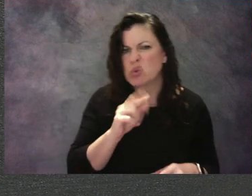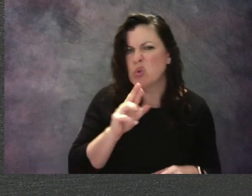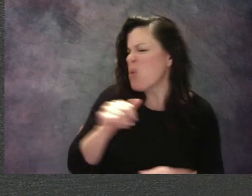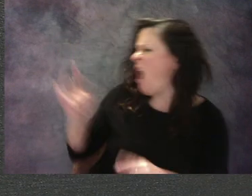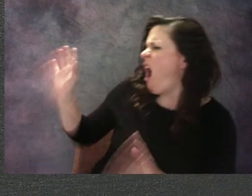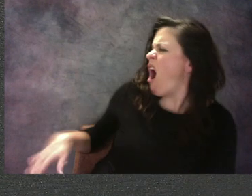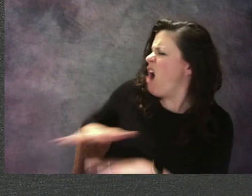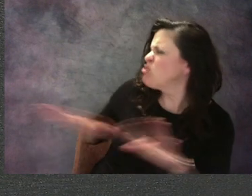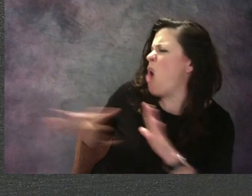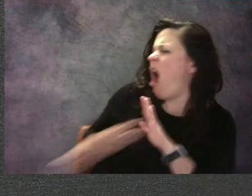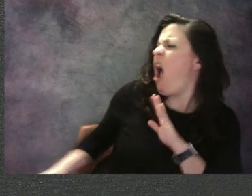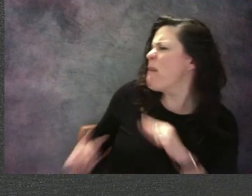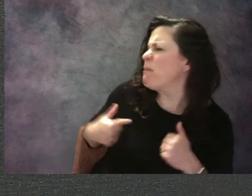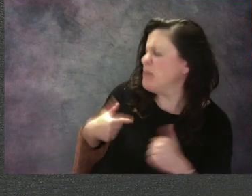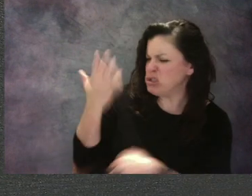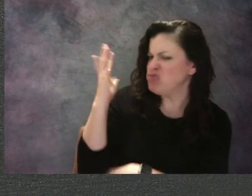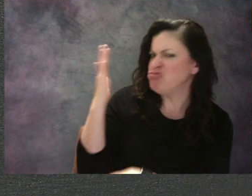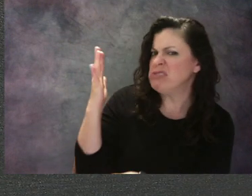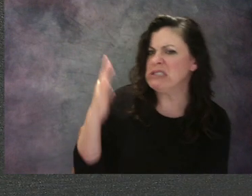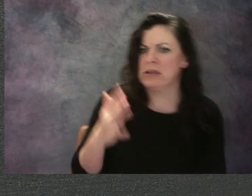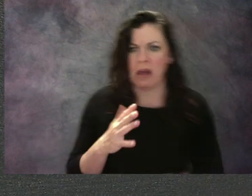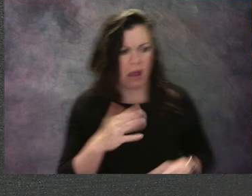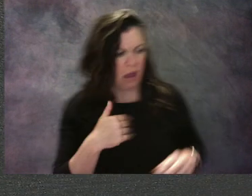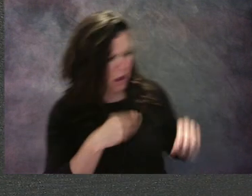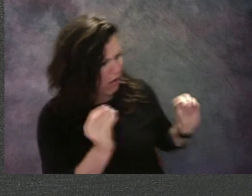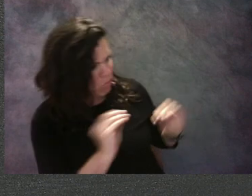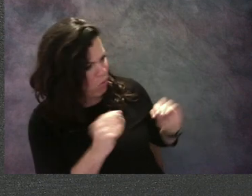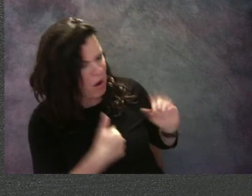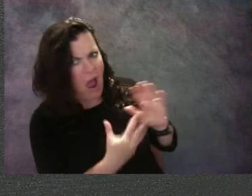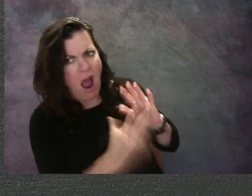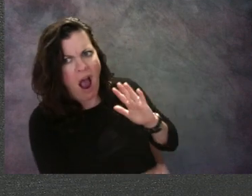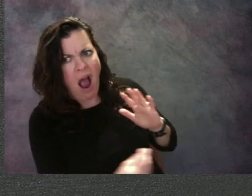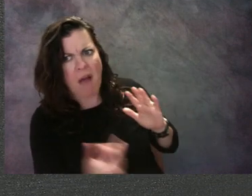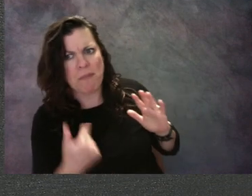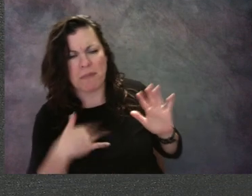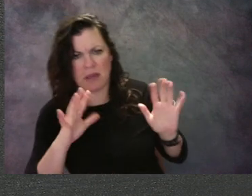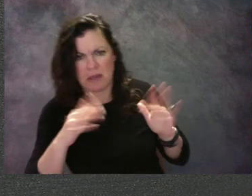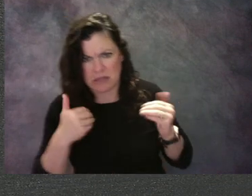"I'm not," said Regina, and she quickly drew three big branches on her tree,